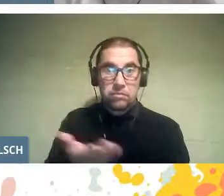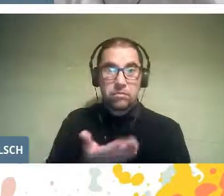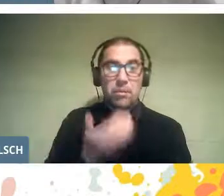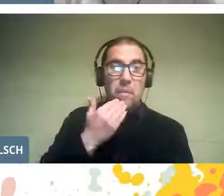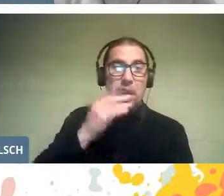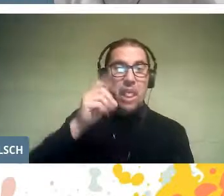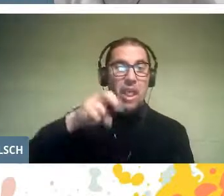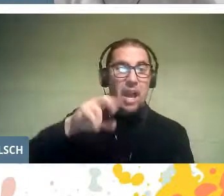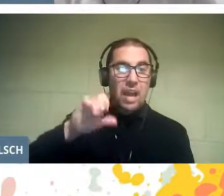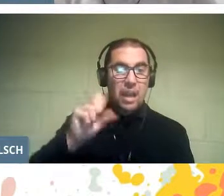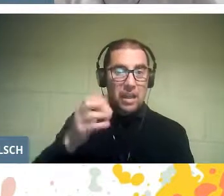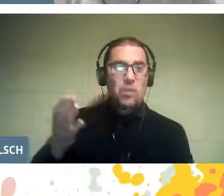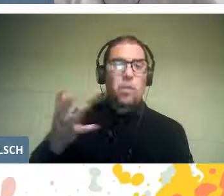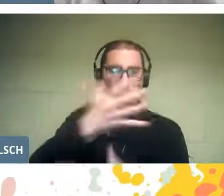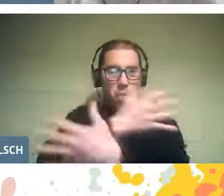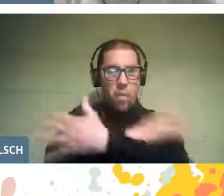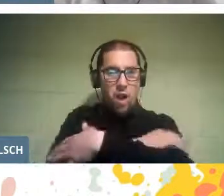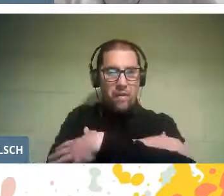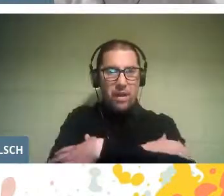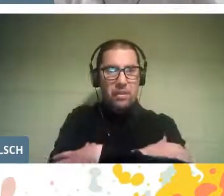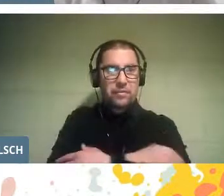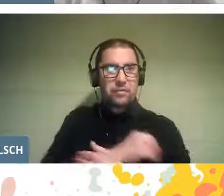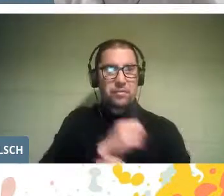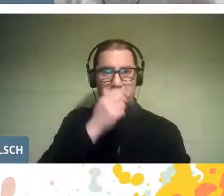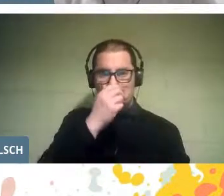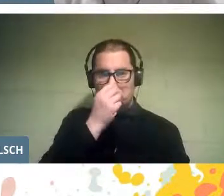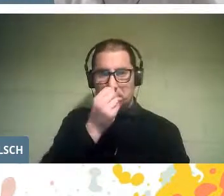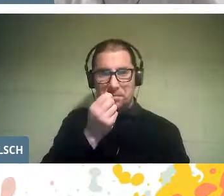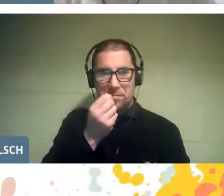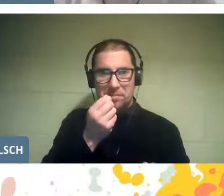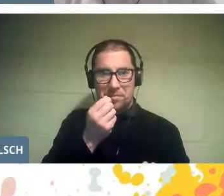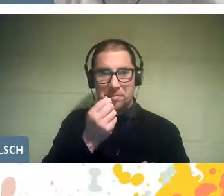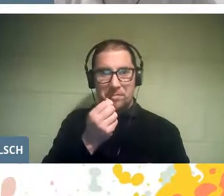with a hug full of love,